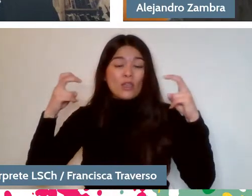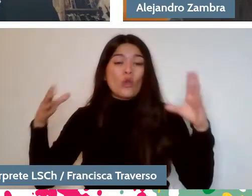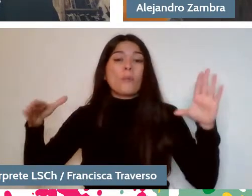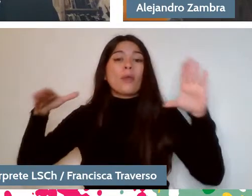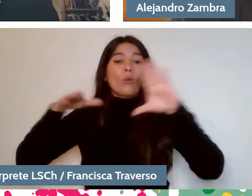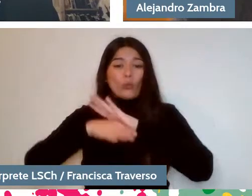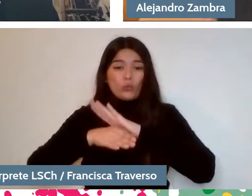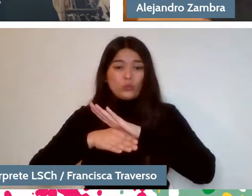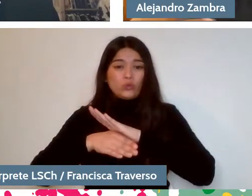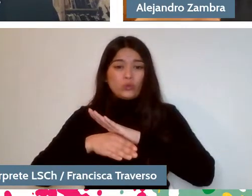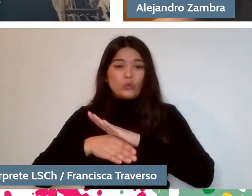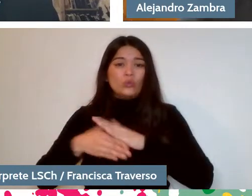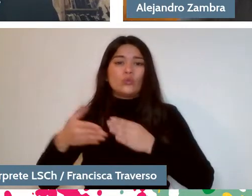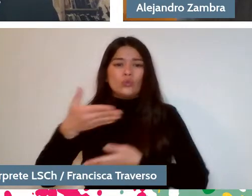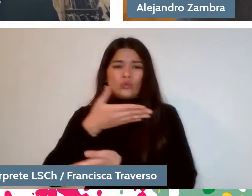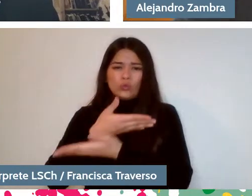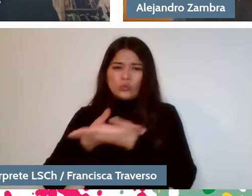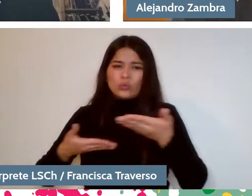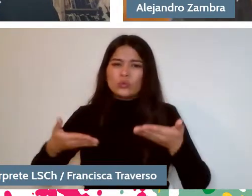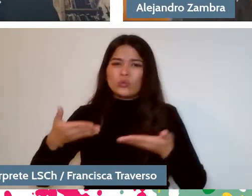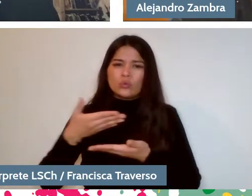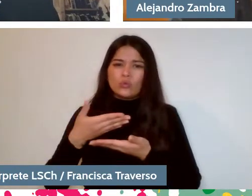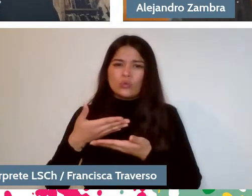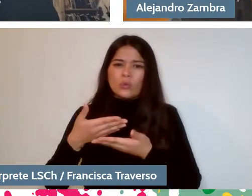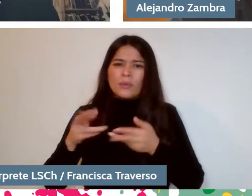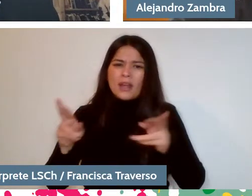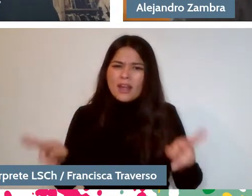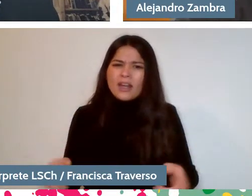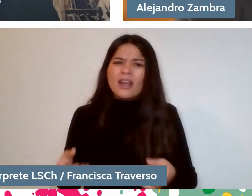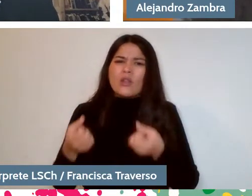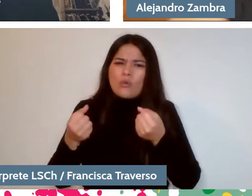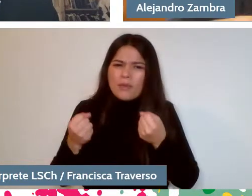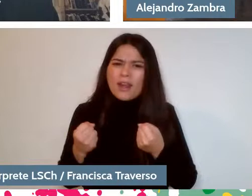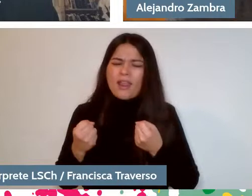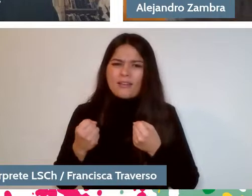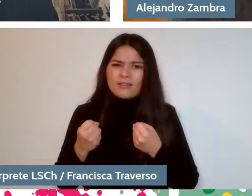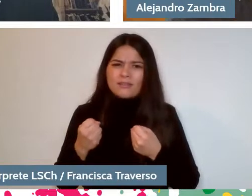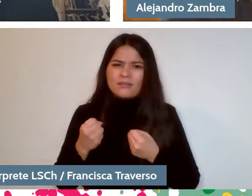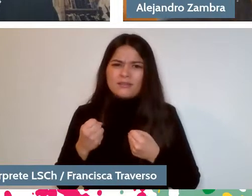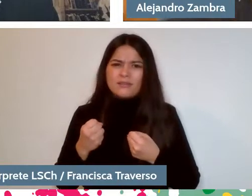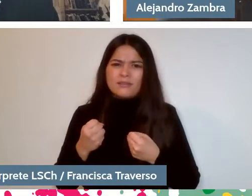and recover the slang. To regain speech.